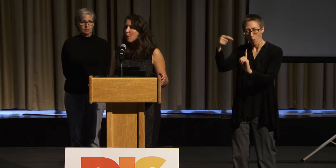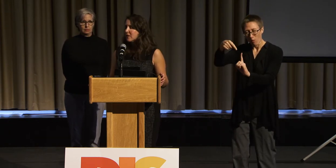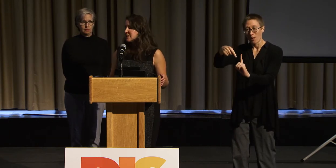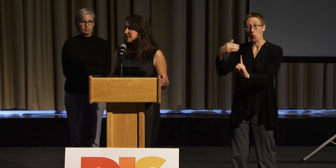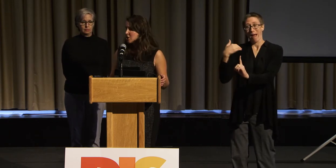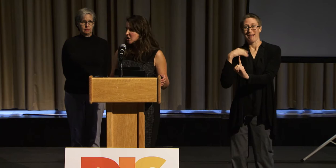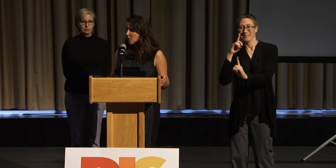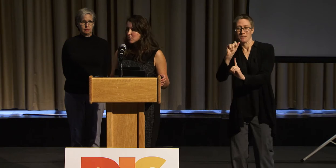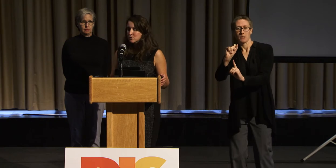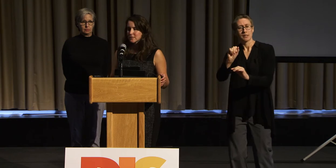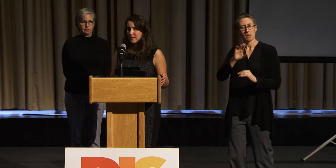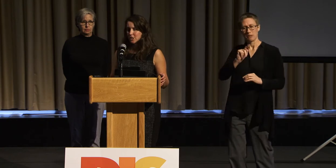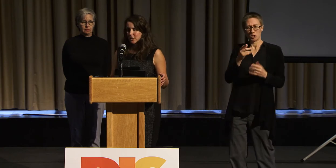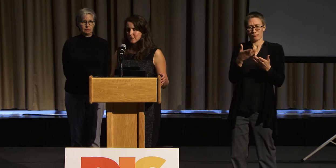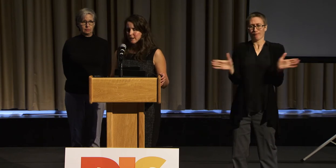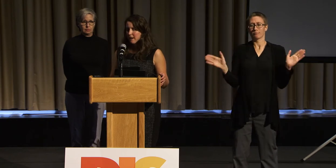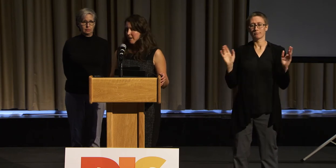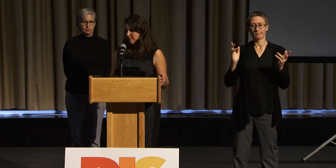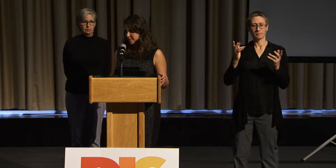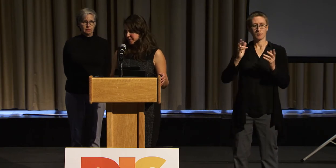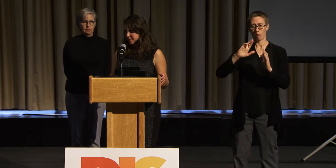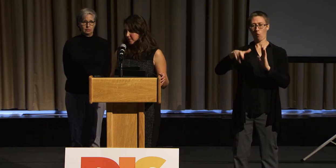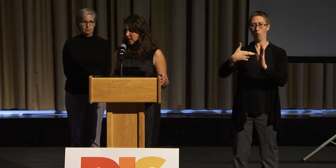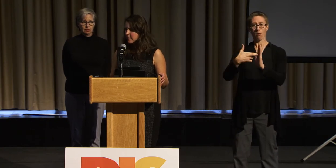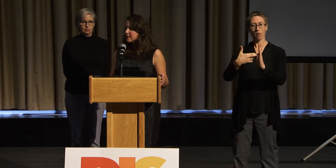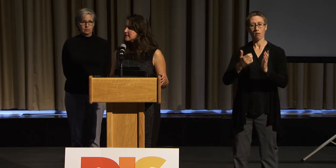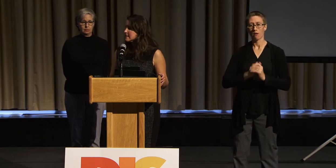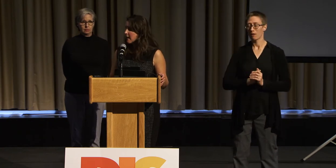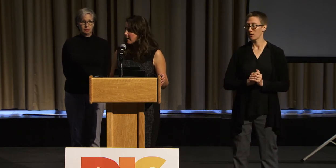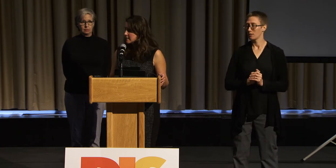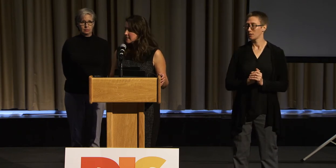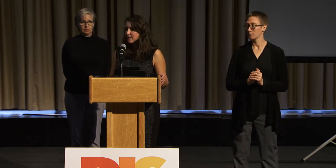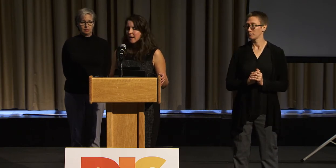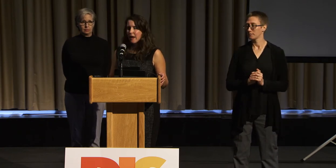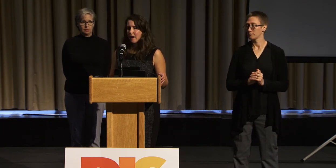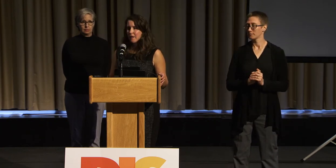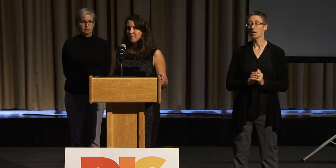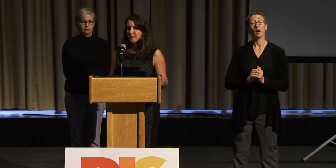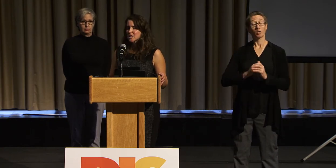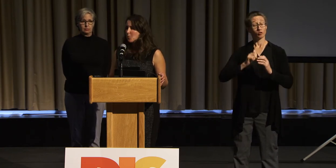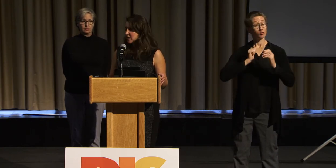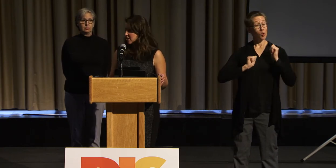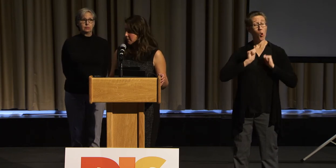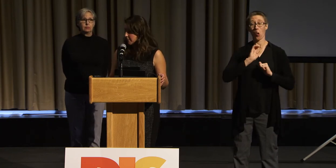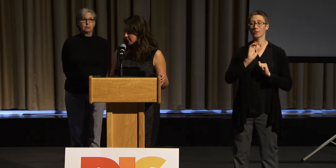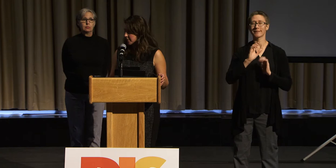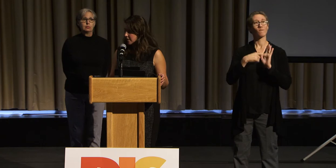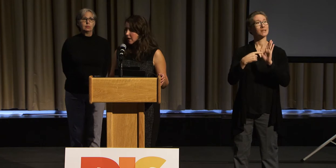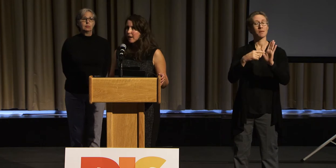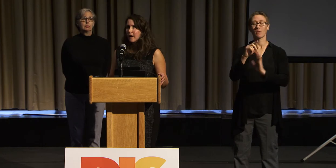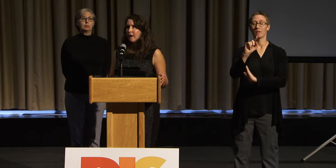We've seen shows, such as This is Us, Switched at Birth--